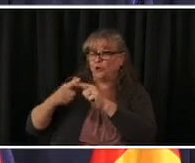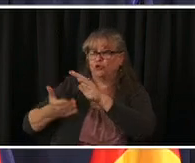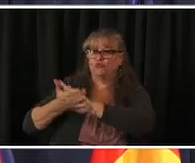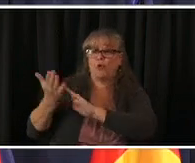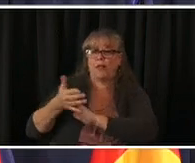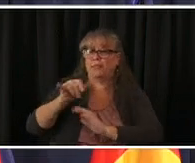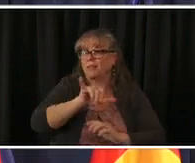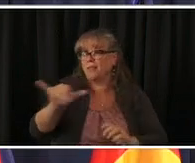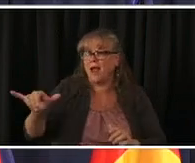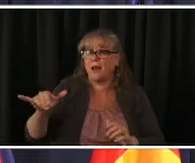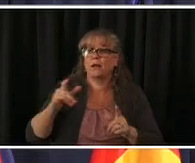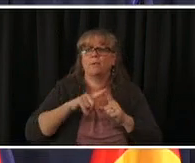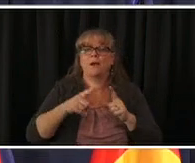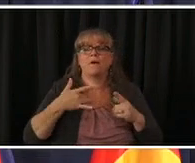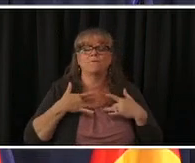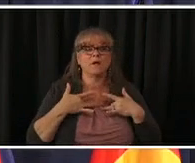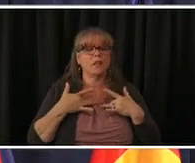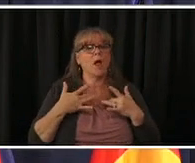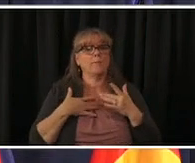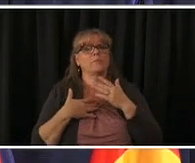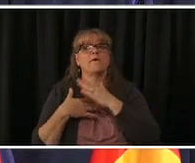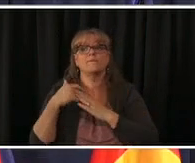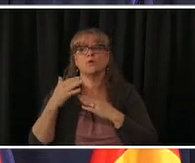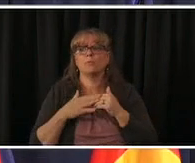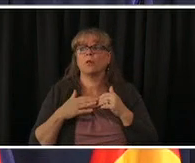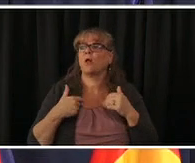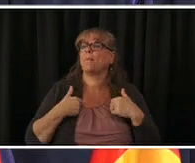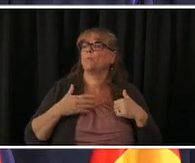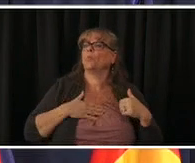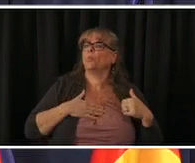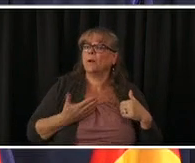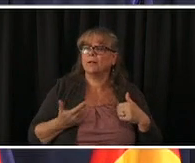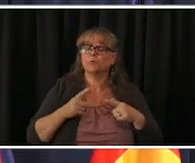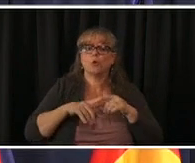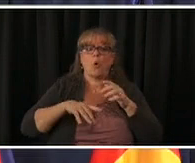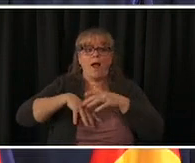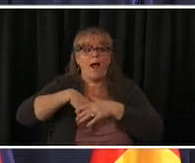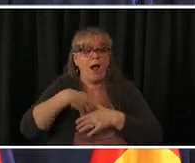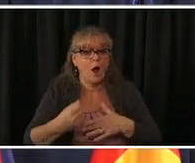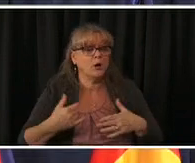are willing to go out and and be around others a lot more and i again we see that with many of